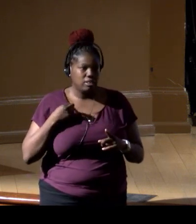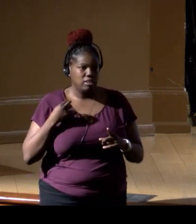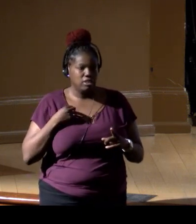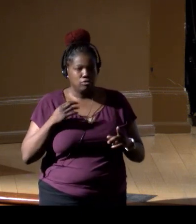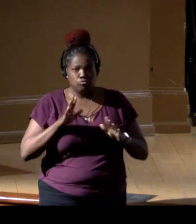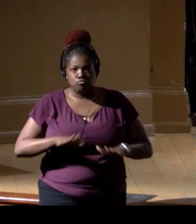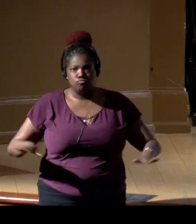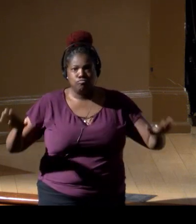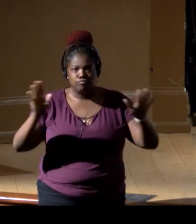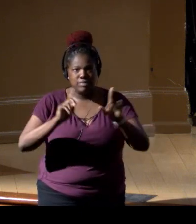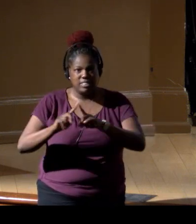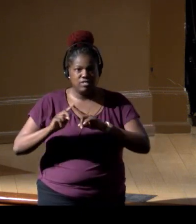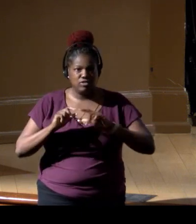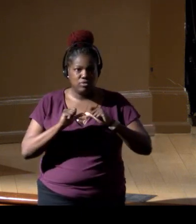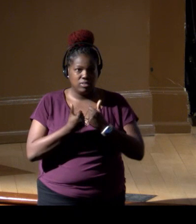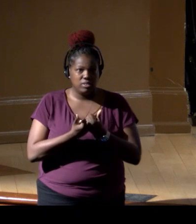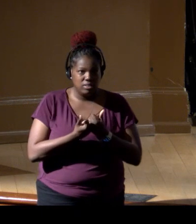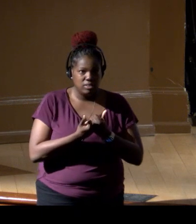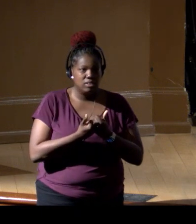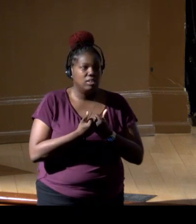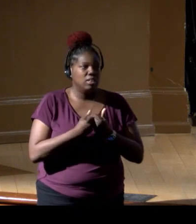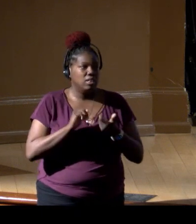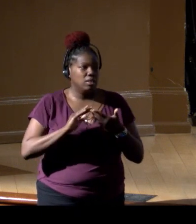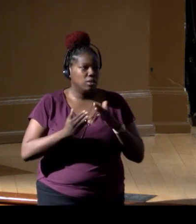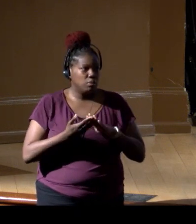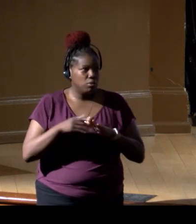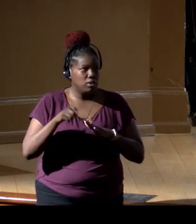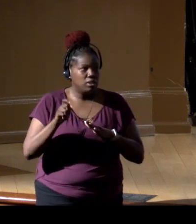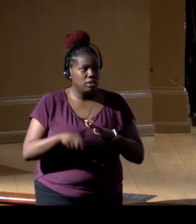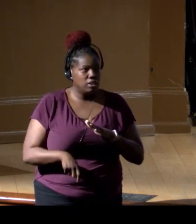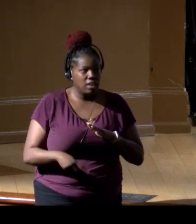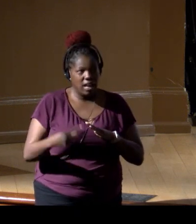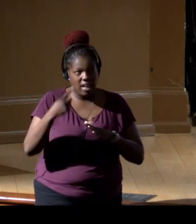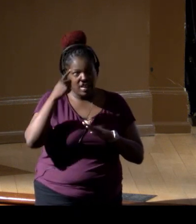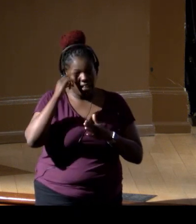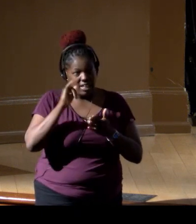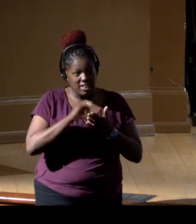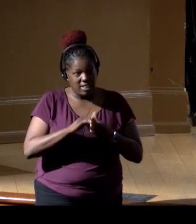in various agency and community needs. So I think that's a critical aspect.